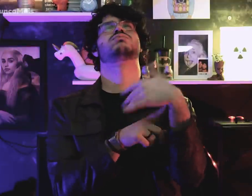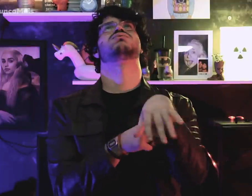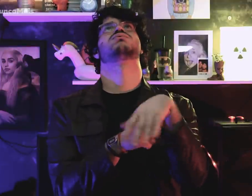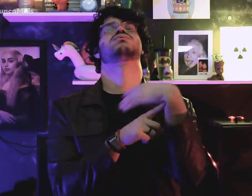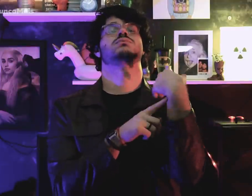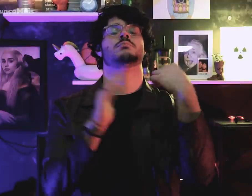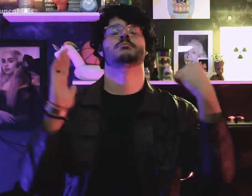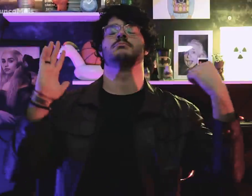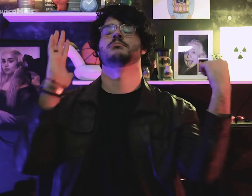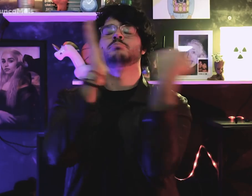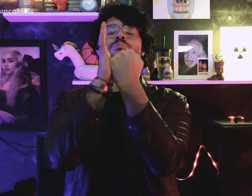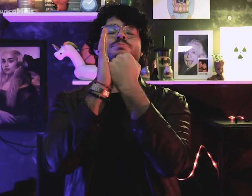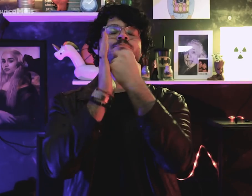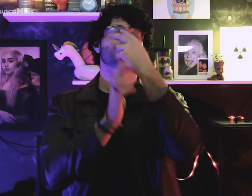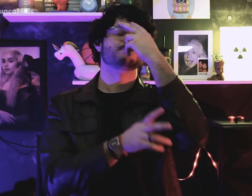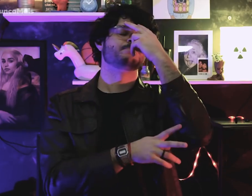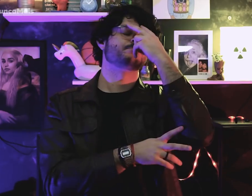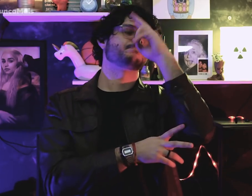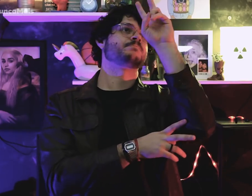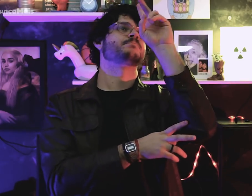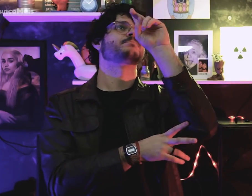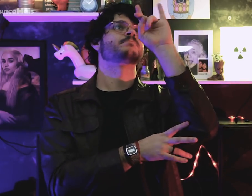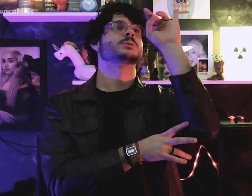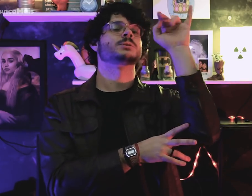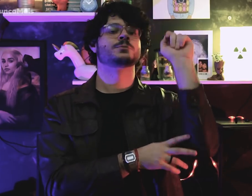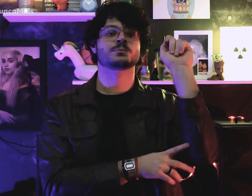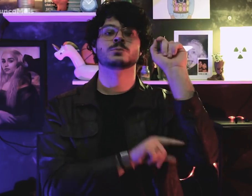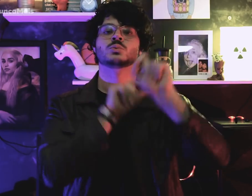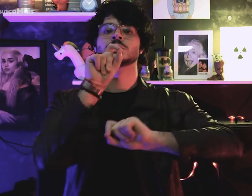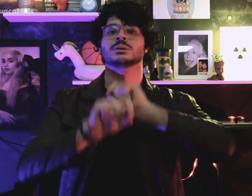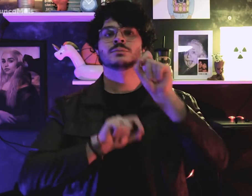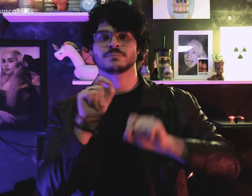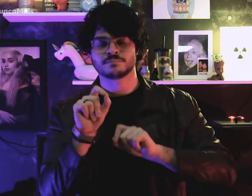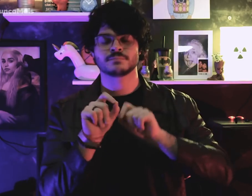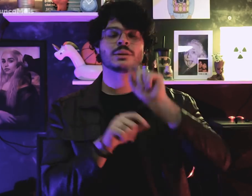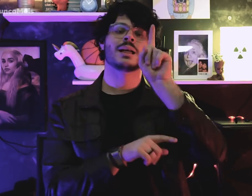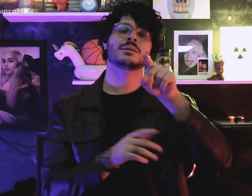was one of the most striking in the history of Brazil, known as: